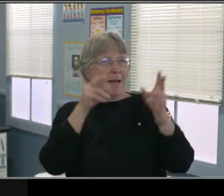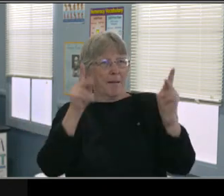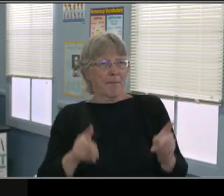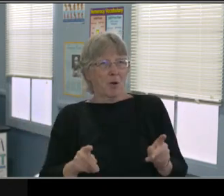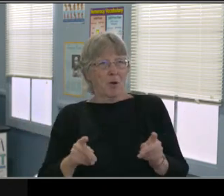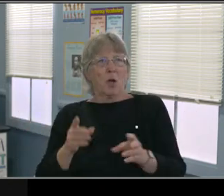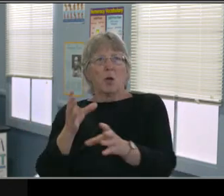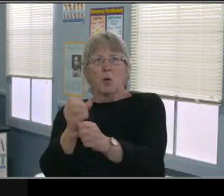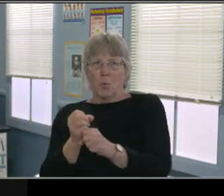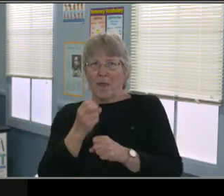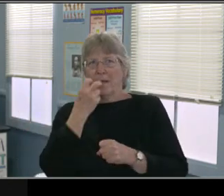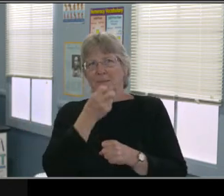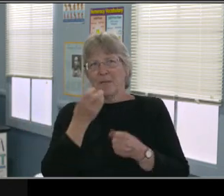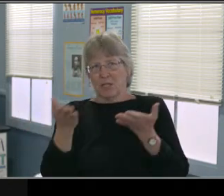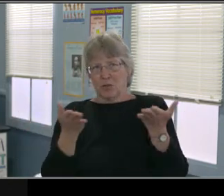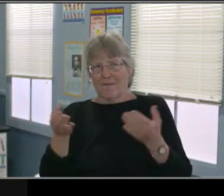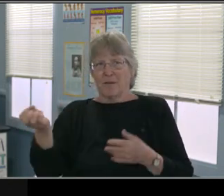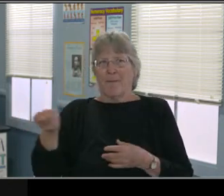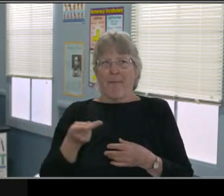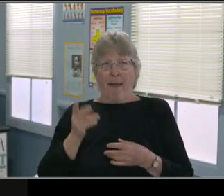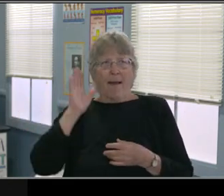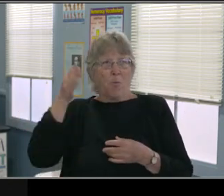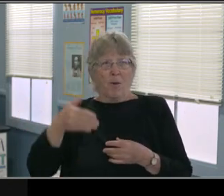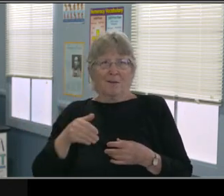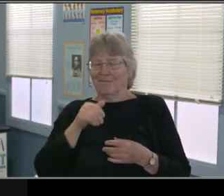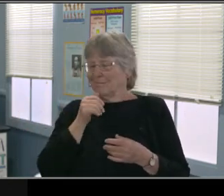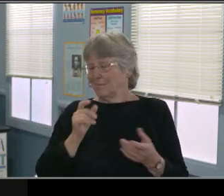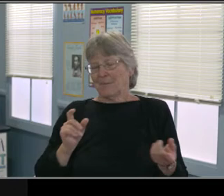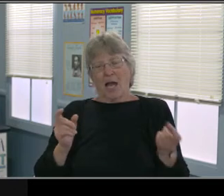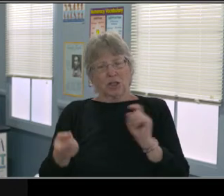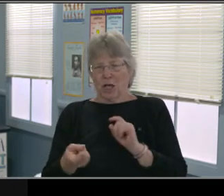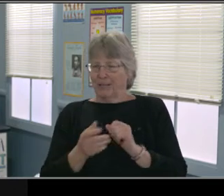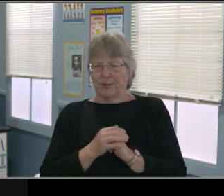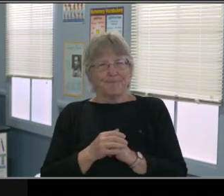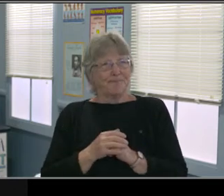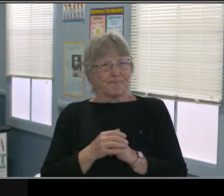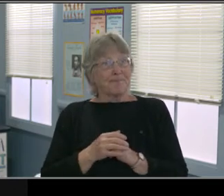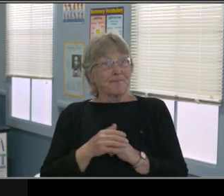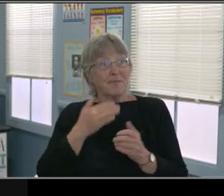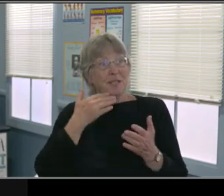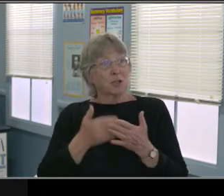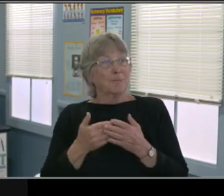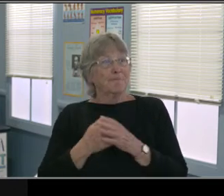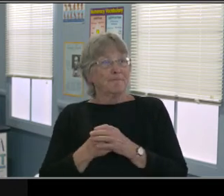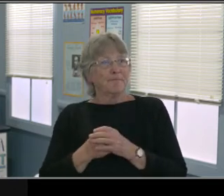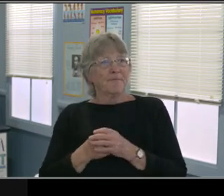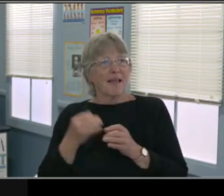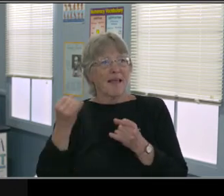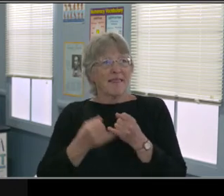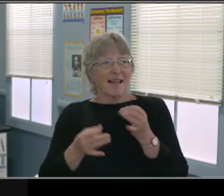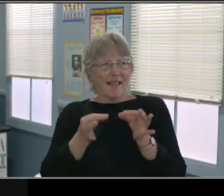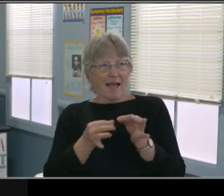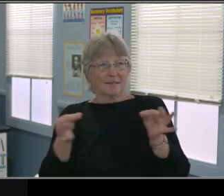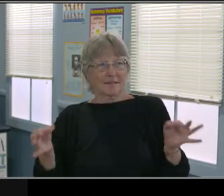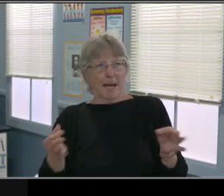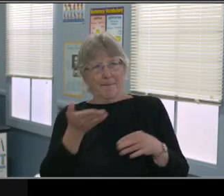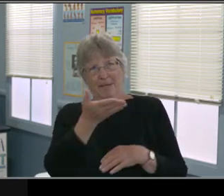And so if we can create a plan specifically for each child that addresses their needs